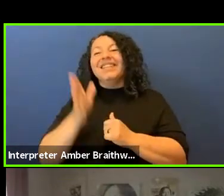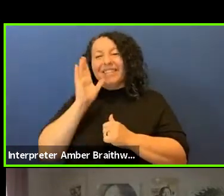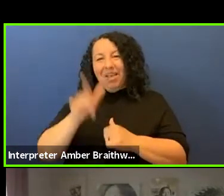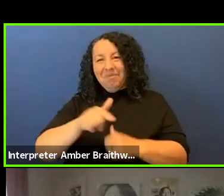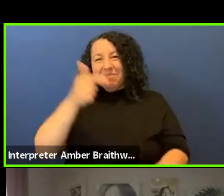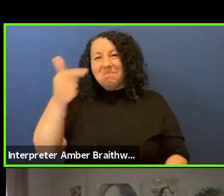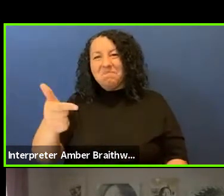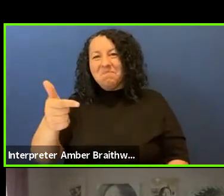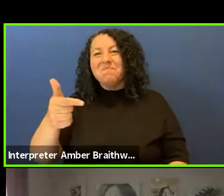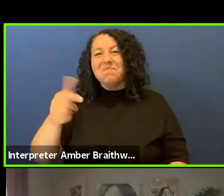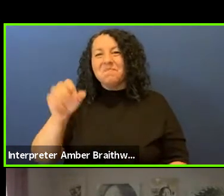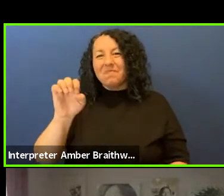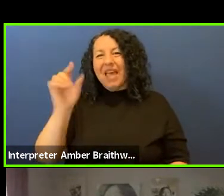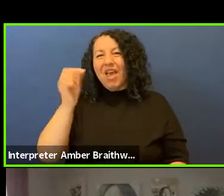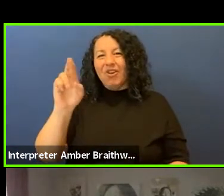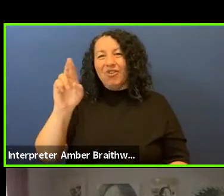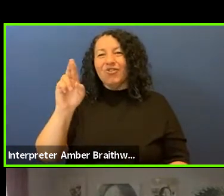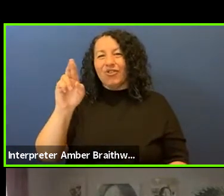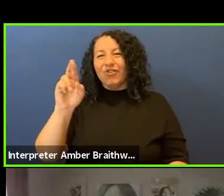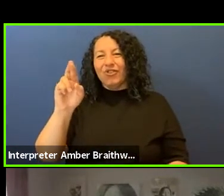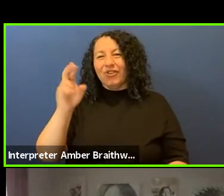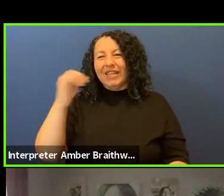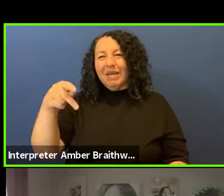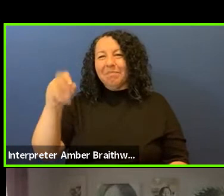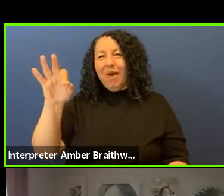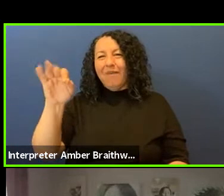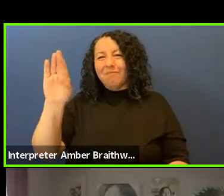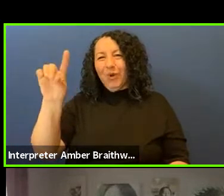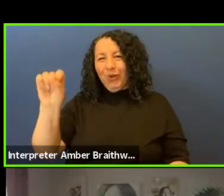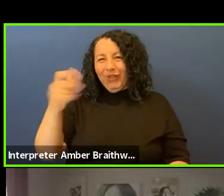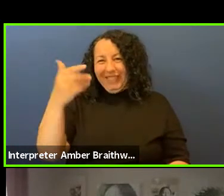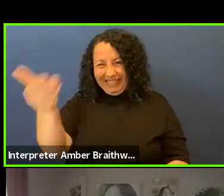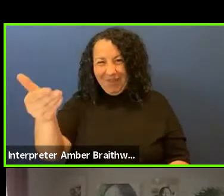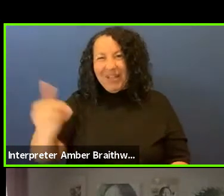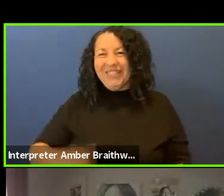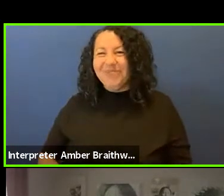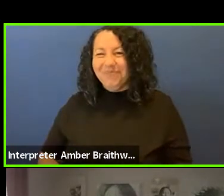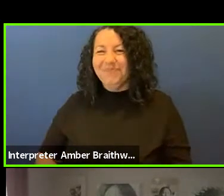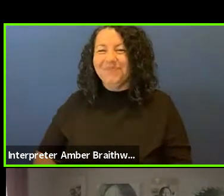remarks to Edgar. Edgar: Okay hello everybody. Can I have the